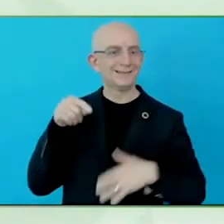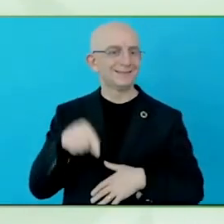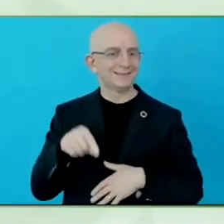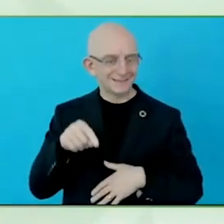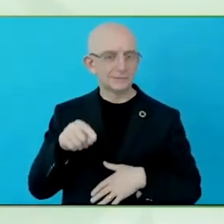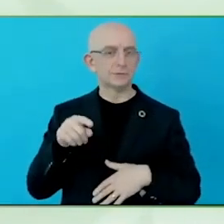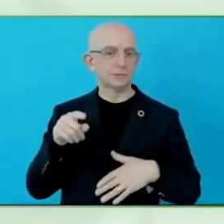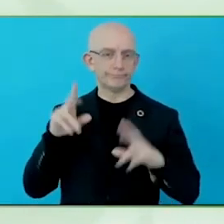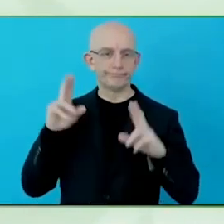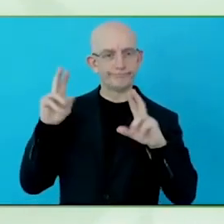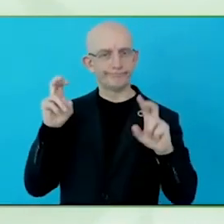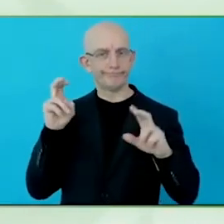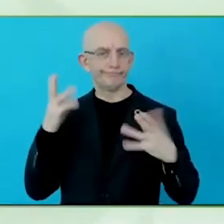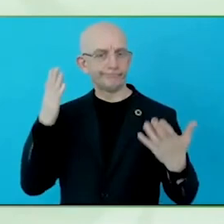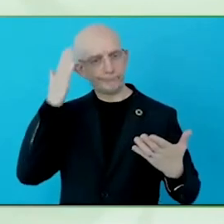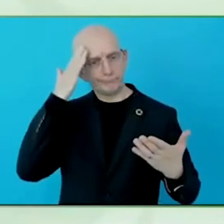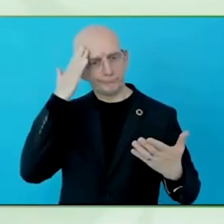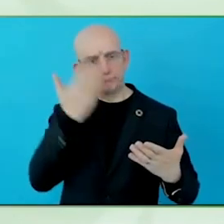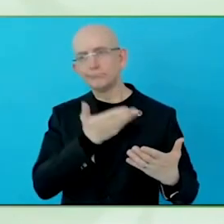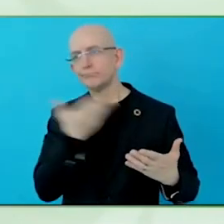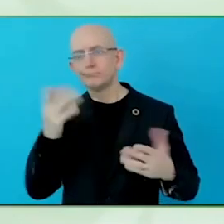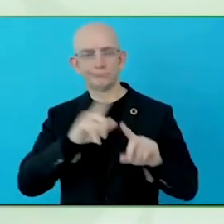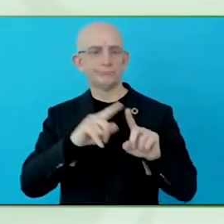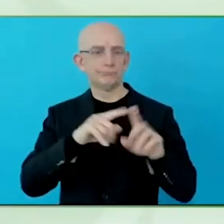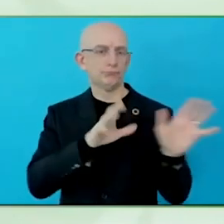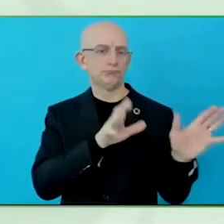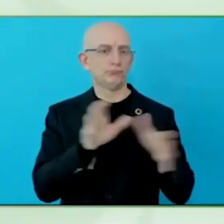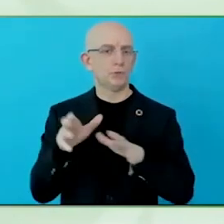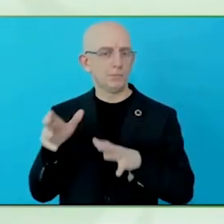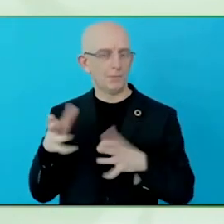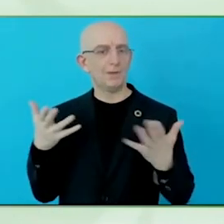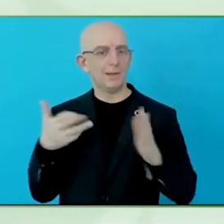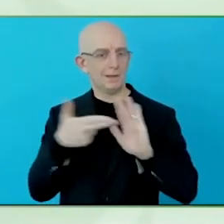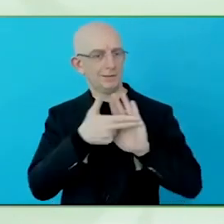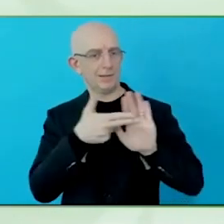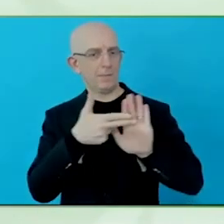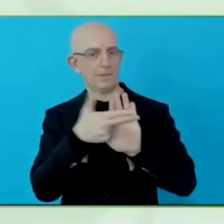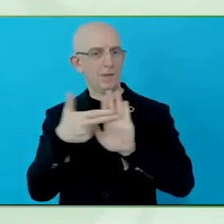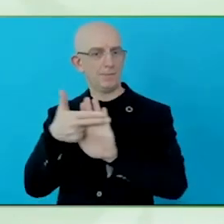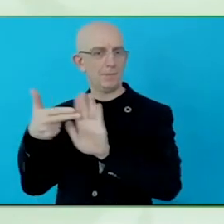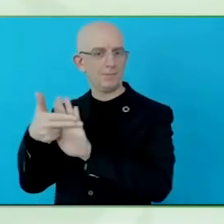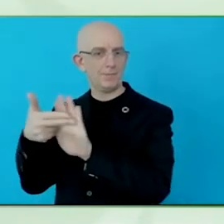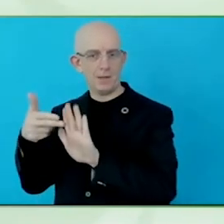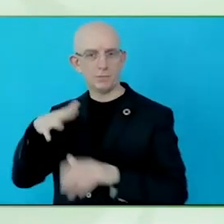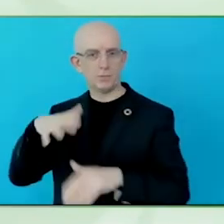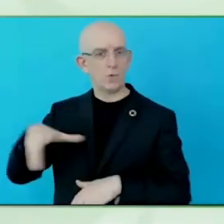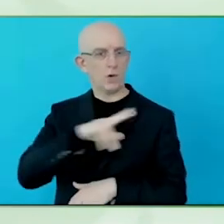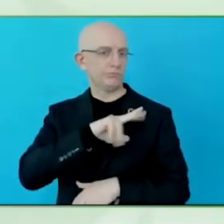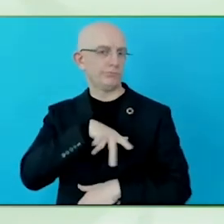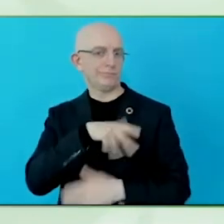at UNESCO. This is very important question. Firstly, I believe in human potential.